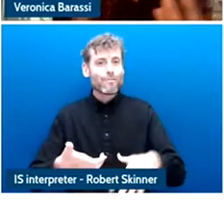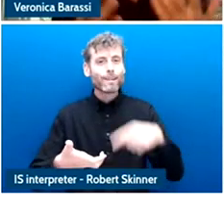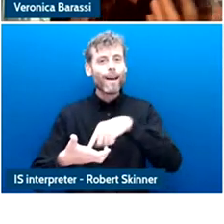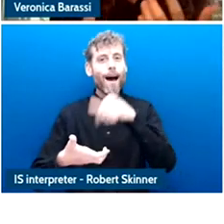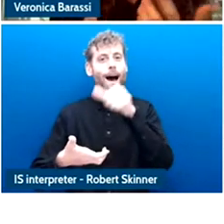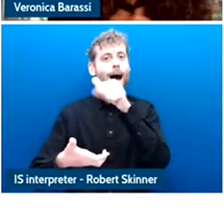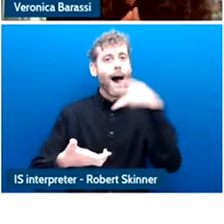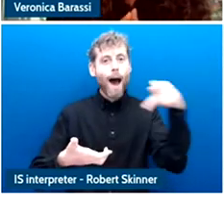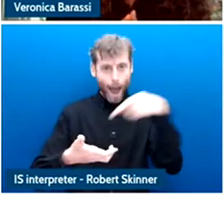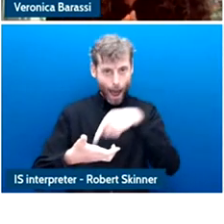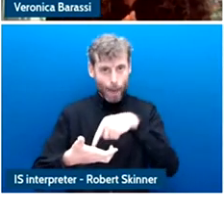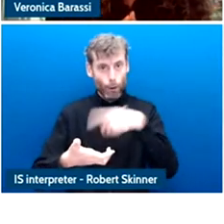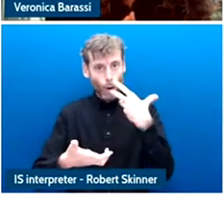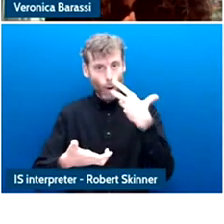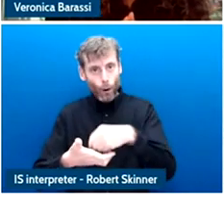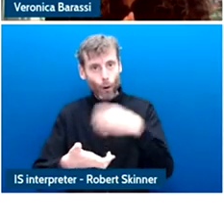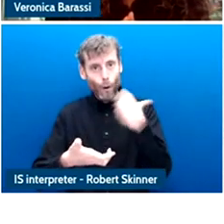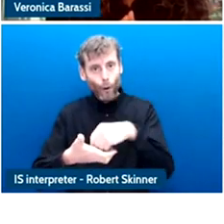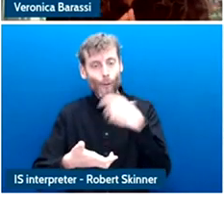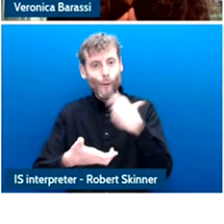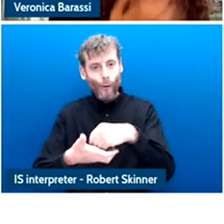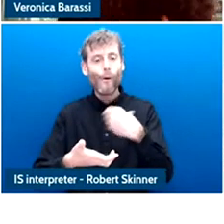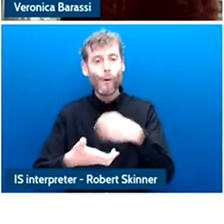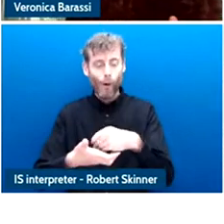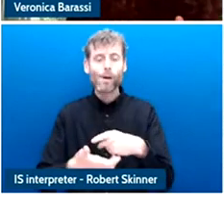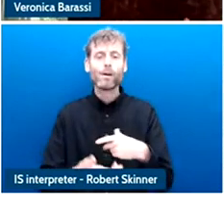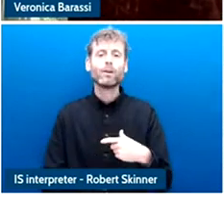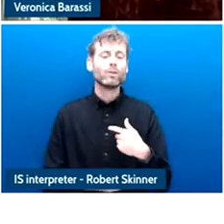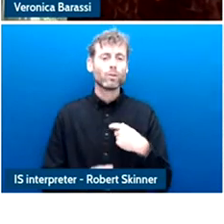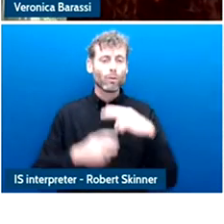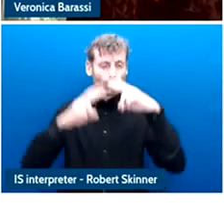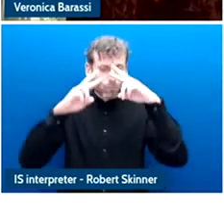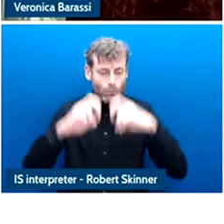basically the analysis equivalents of the promotional do you repeats of